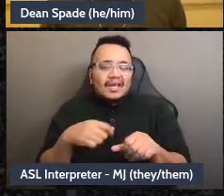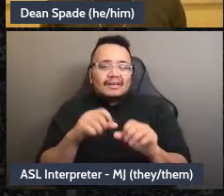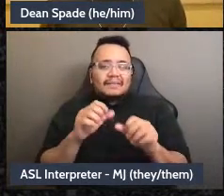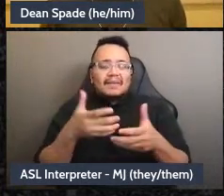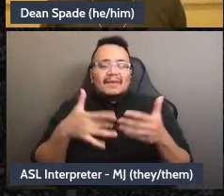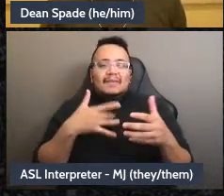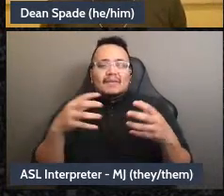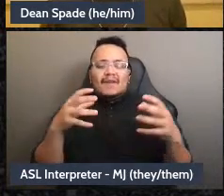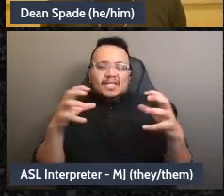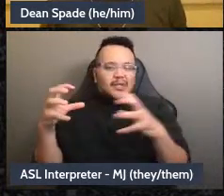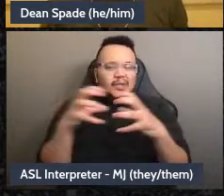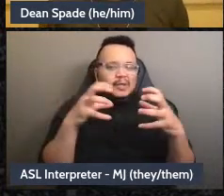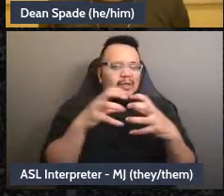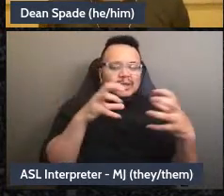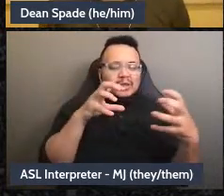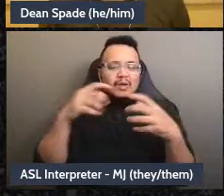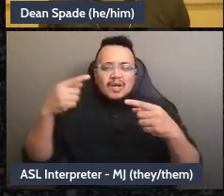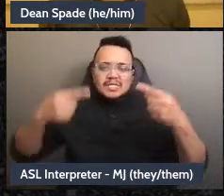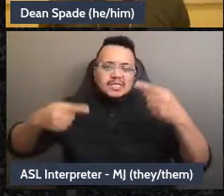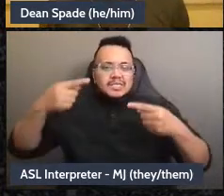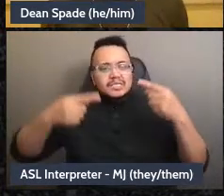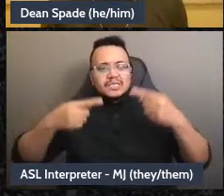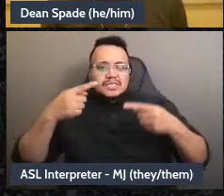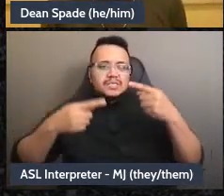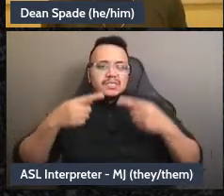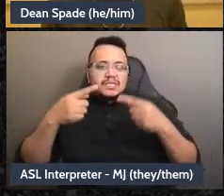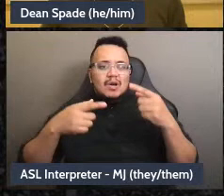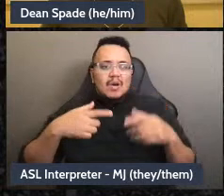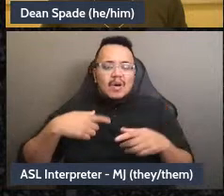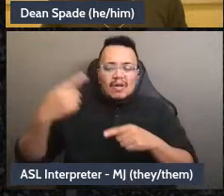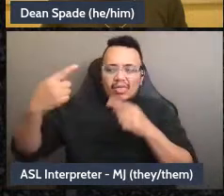you know, opposing everything somebody says because we don't like them, um. Yeah,